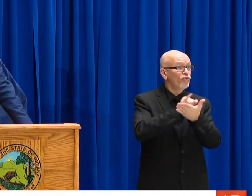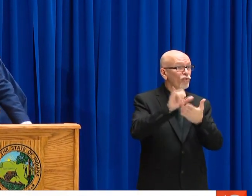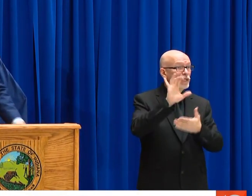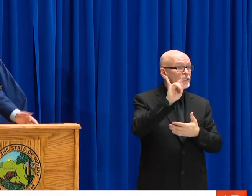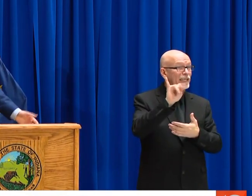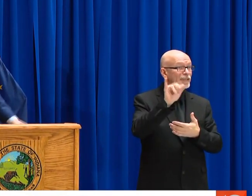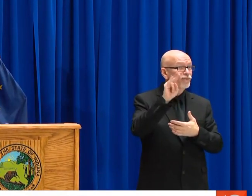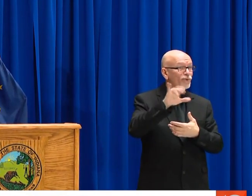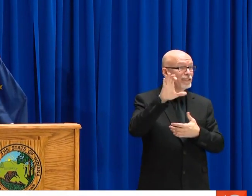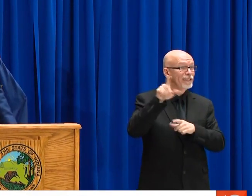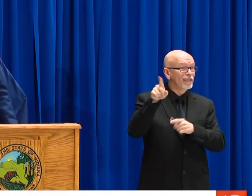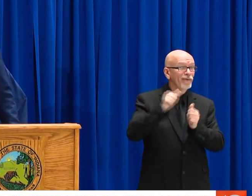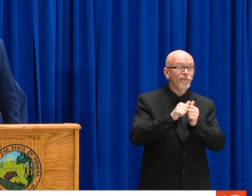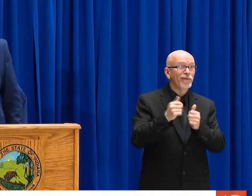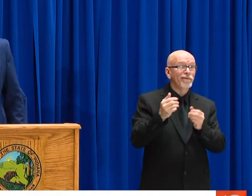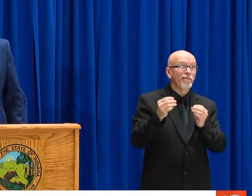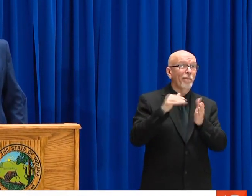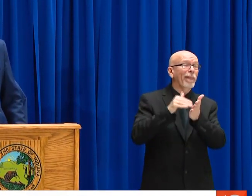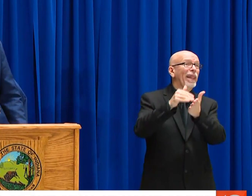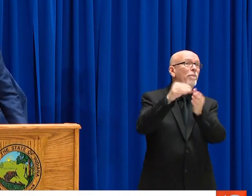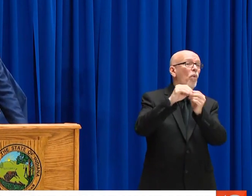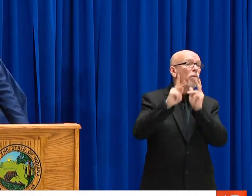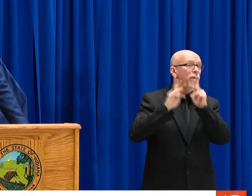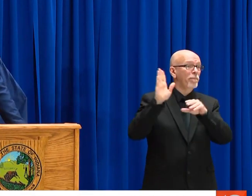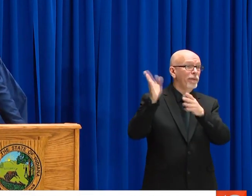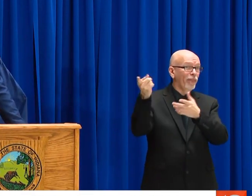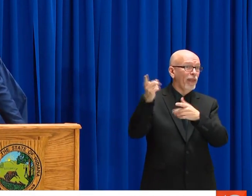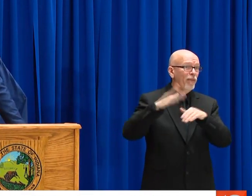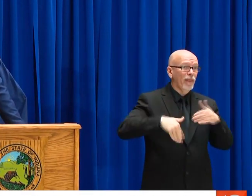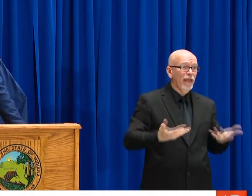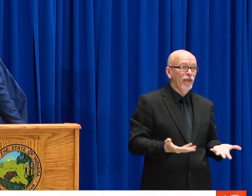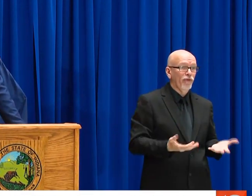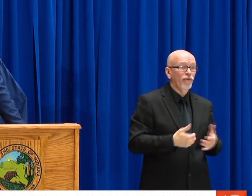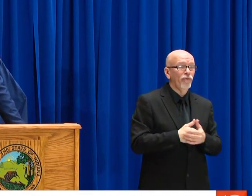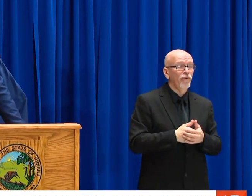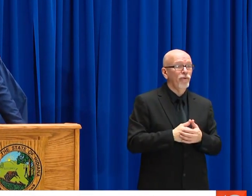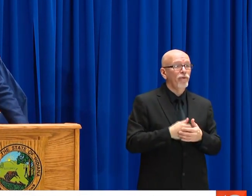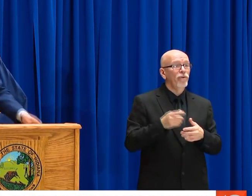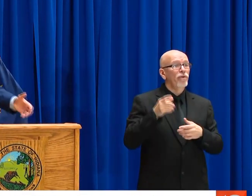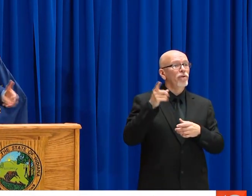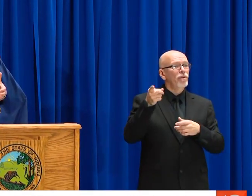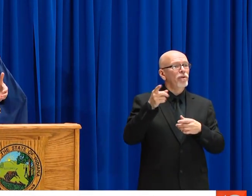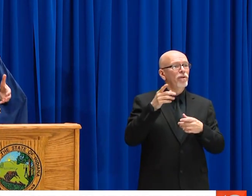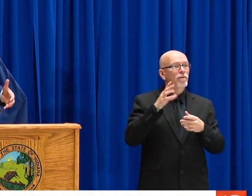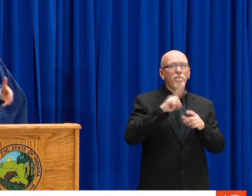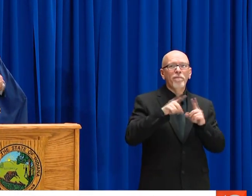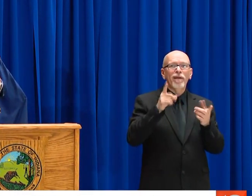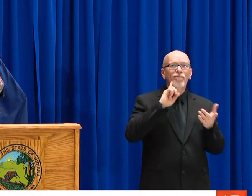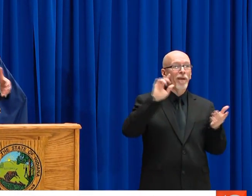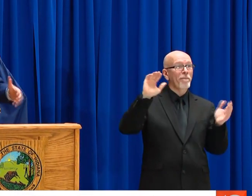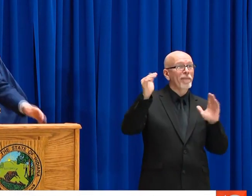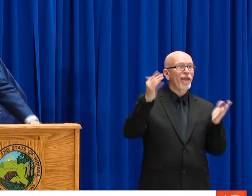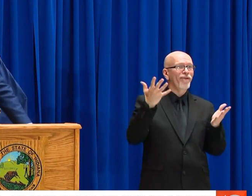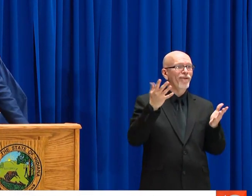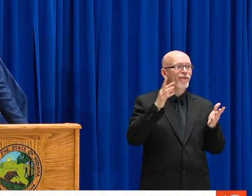LACKED -- CRASHED UPON THEIR SHORES FIRST. YOU THINK ABOUT A CITY LIKE NEW YORK CITY WITH A COUPLE